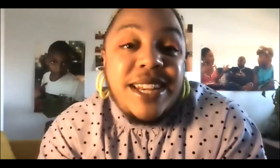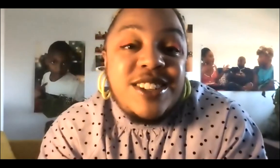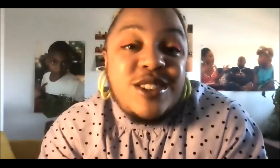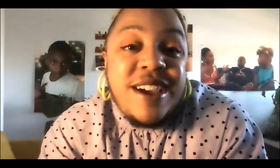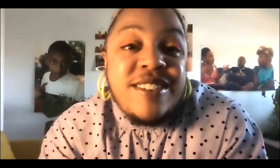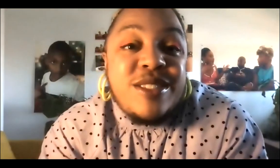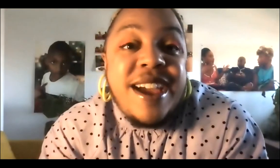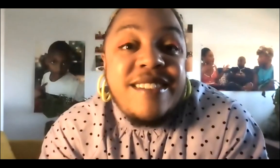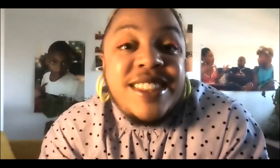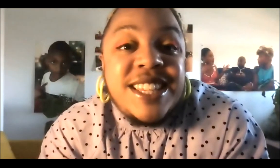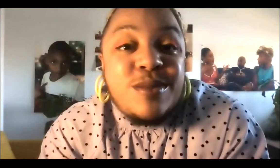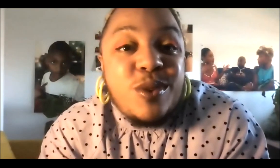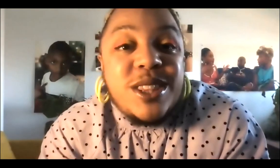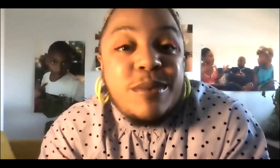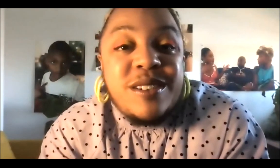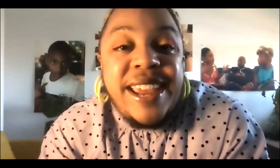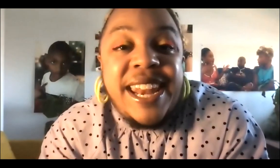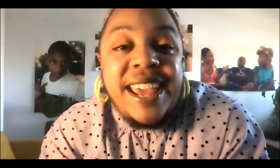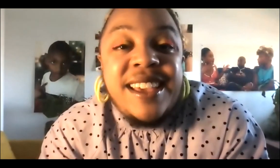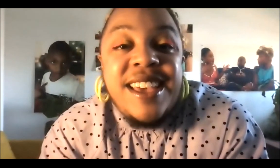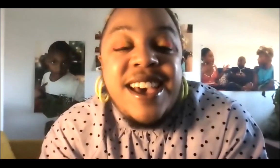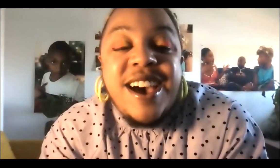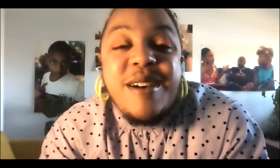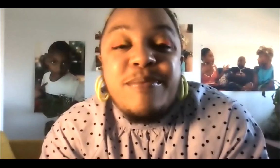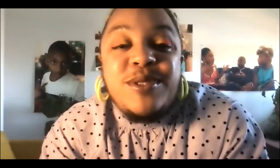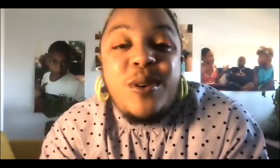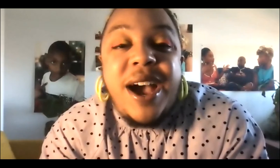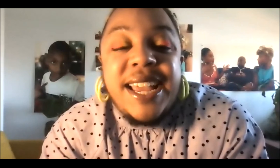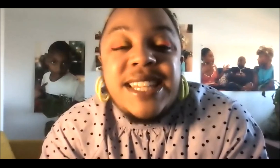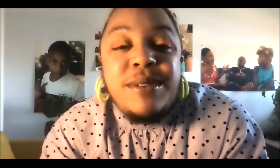we need to survive and thrive in this world that we're creating. So, I guess